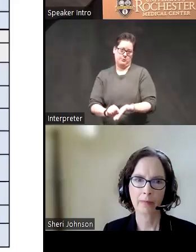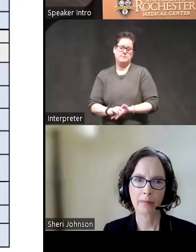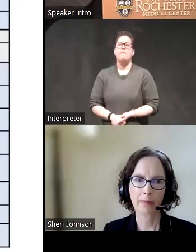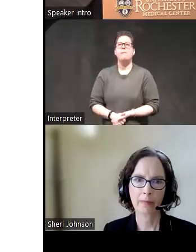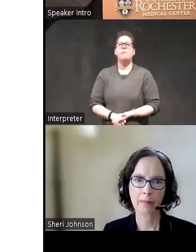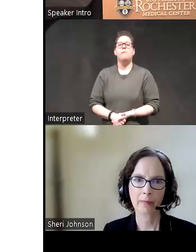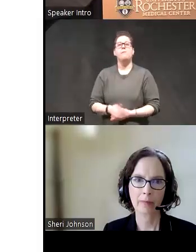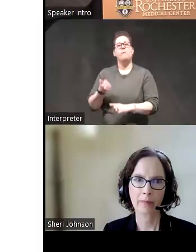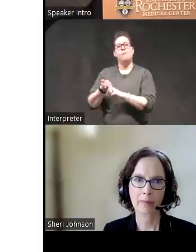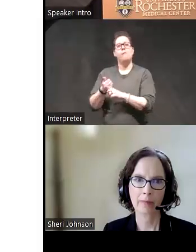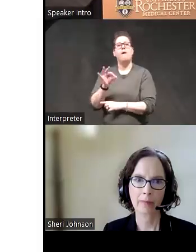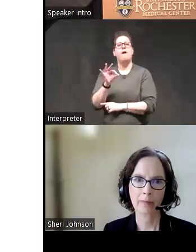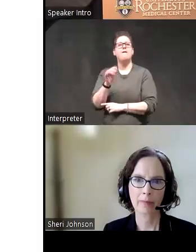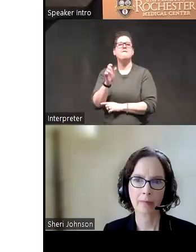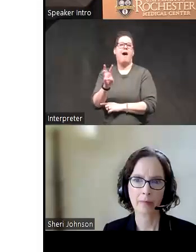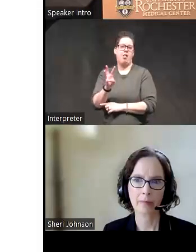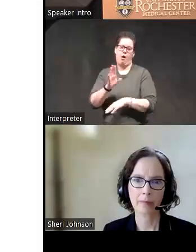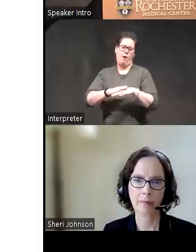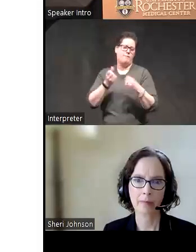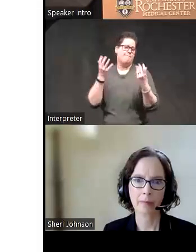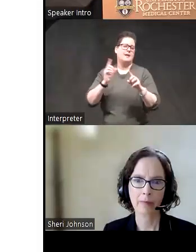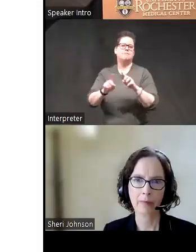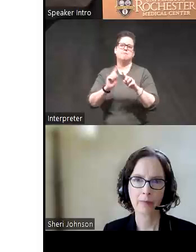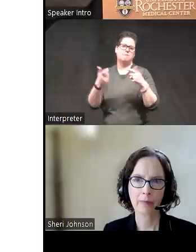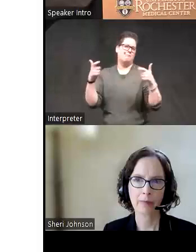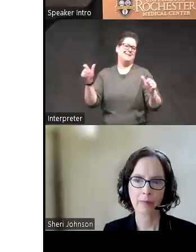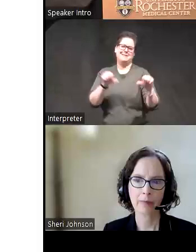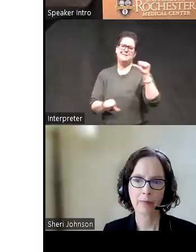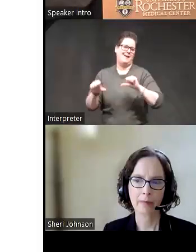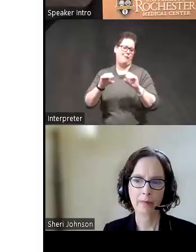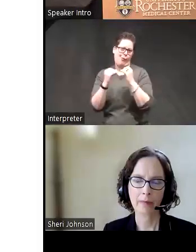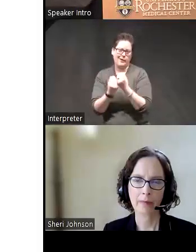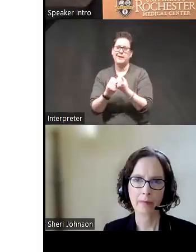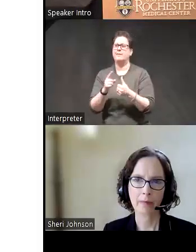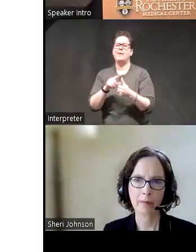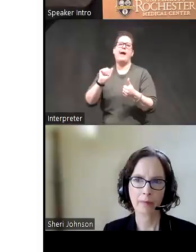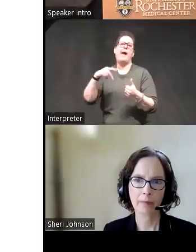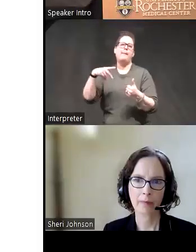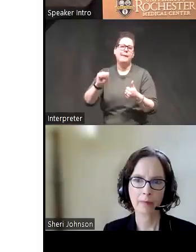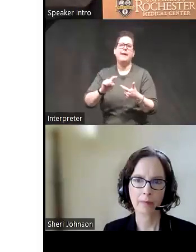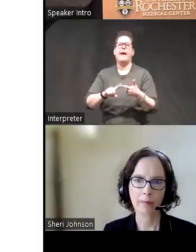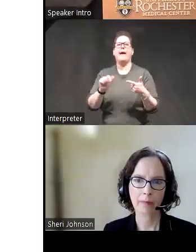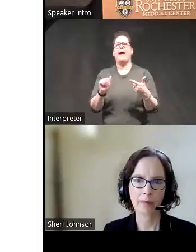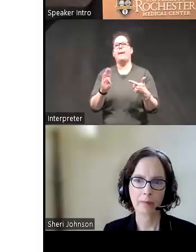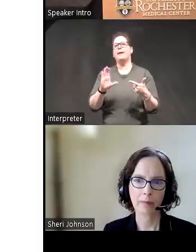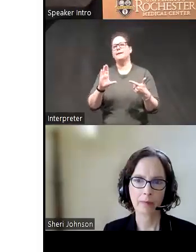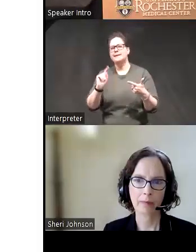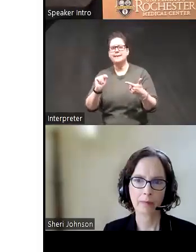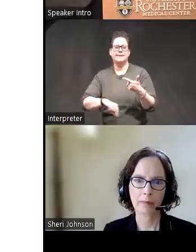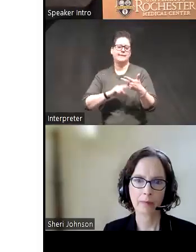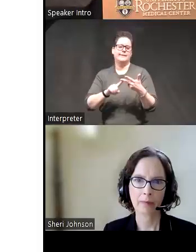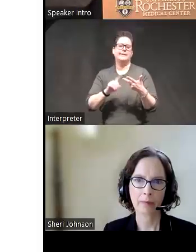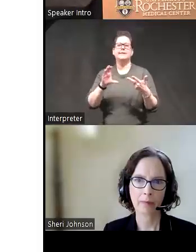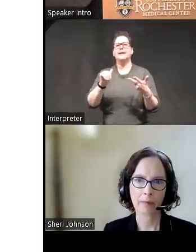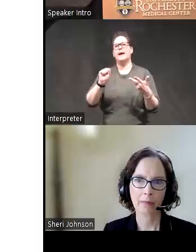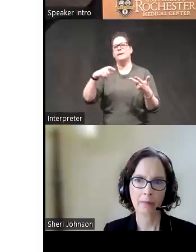she's a fellow of a number of uh major scientific organizations including APS abct and the casbs